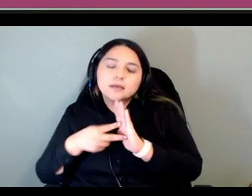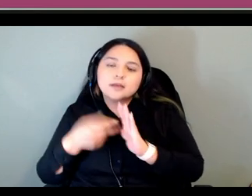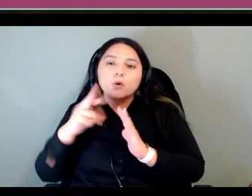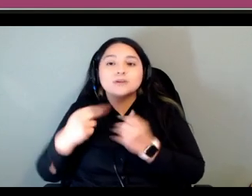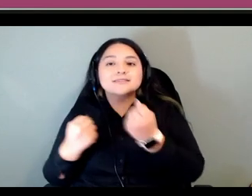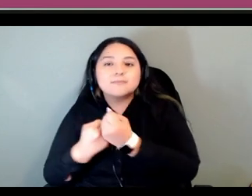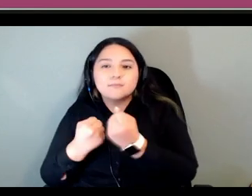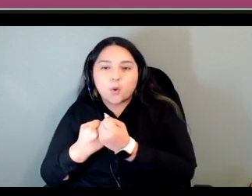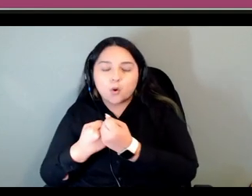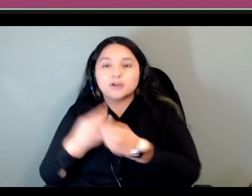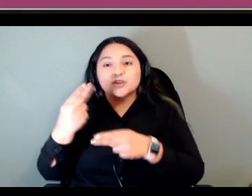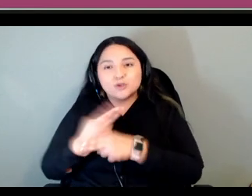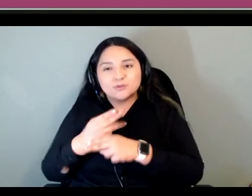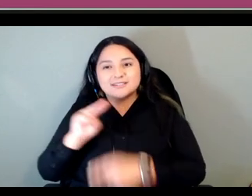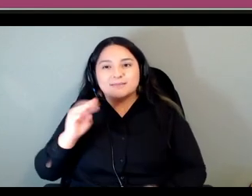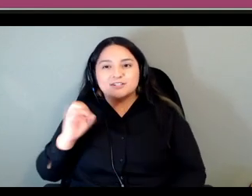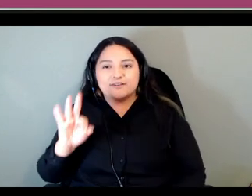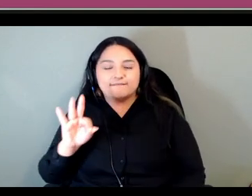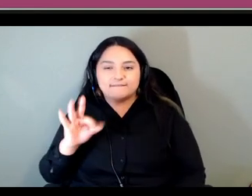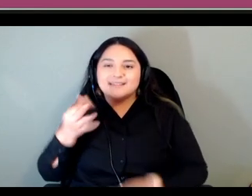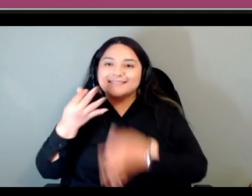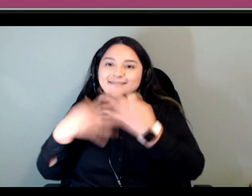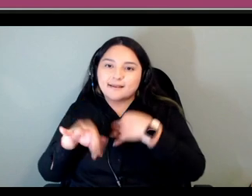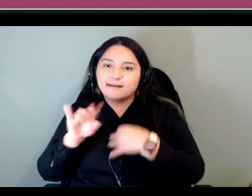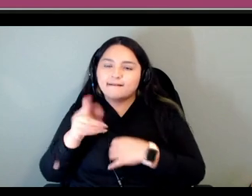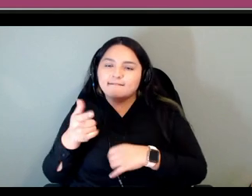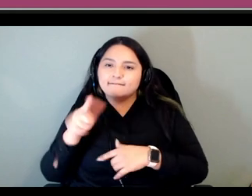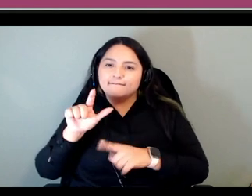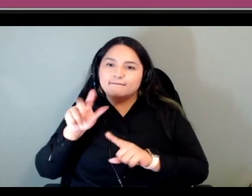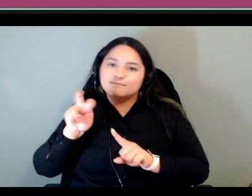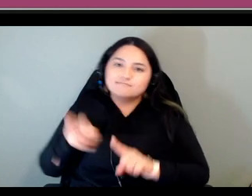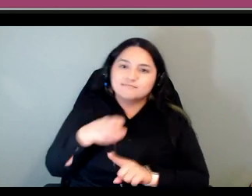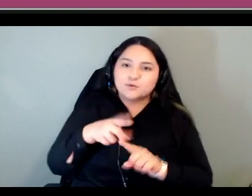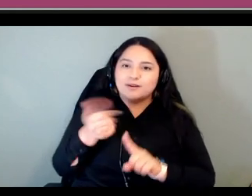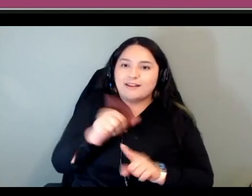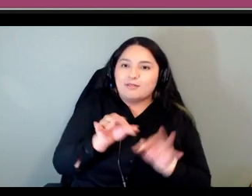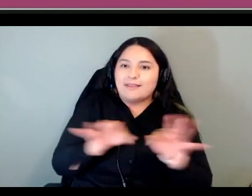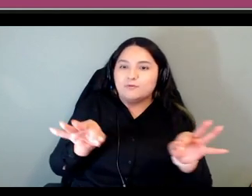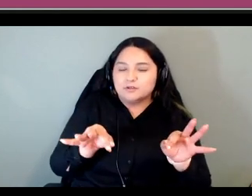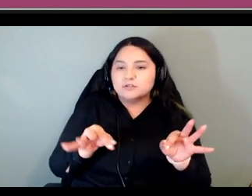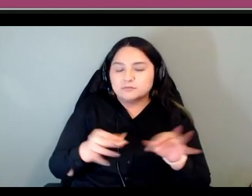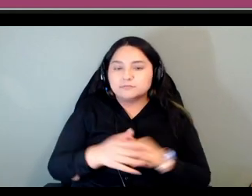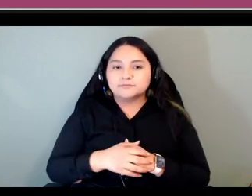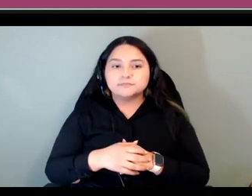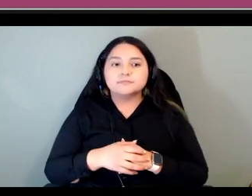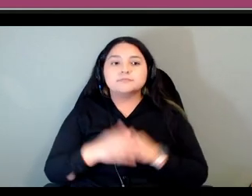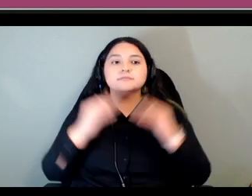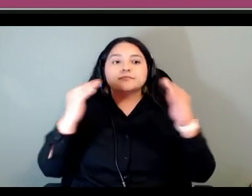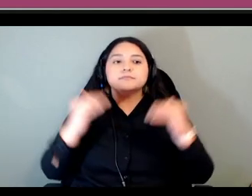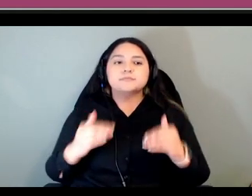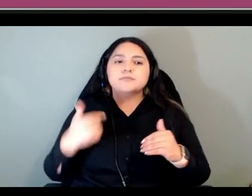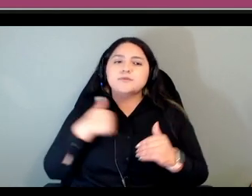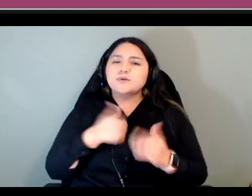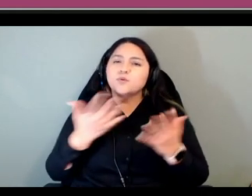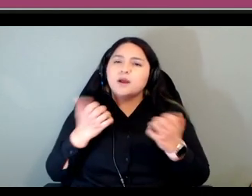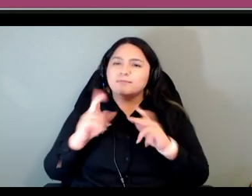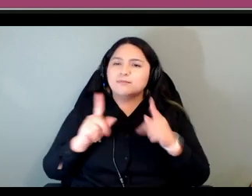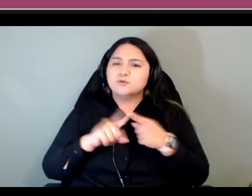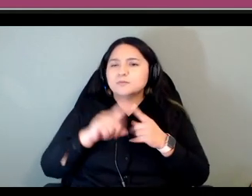to go back into english and we really wanted people to be creative be able to um know that